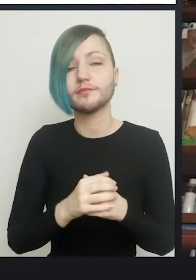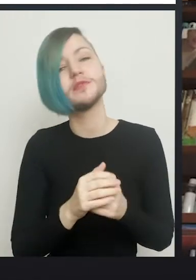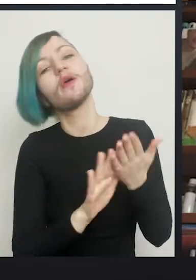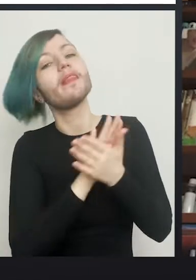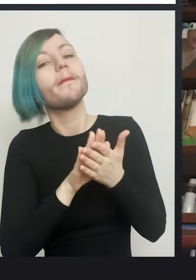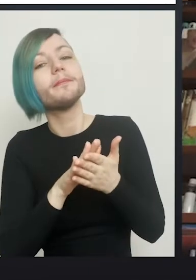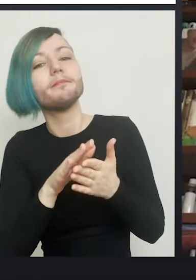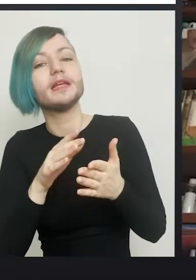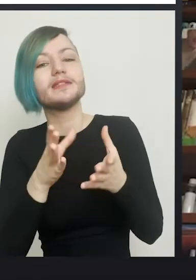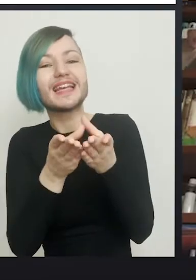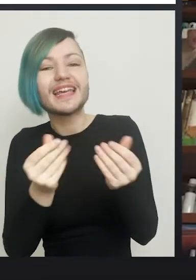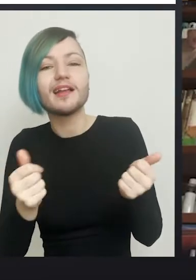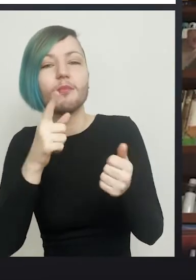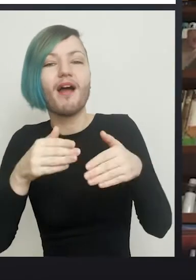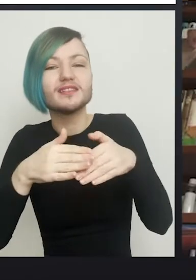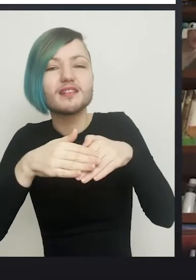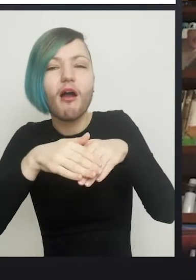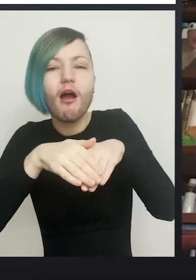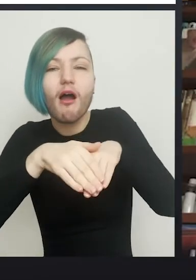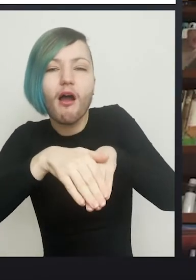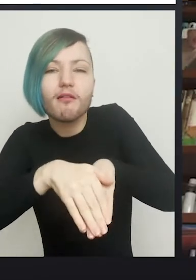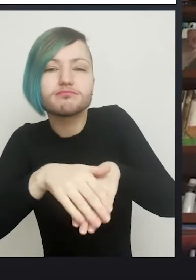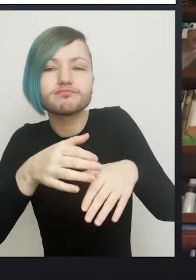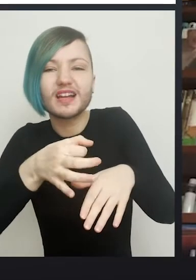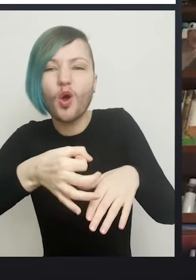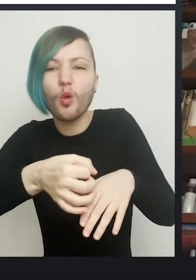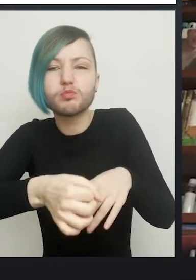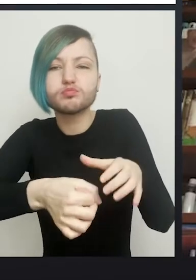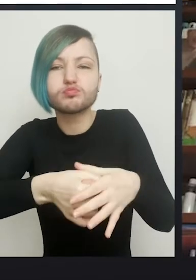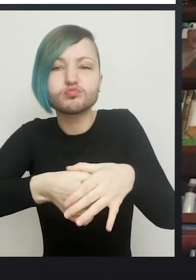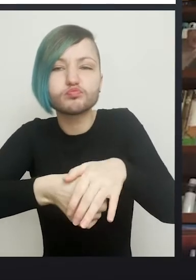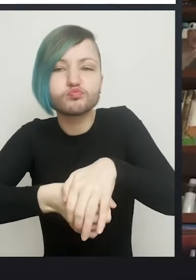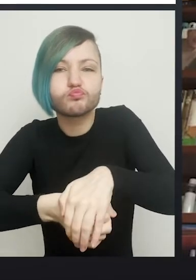The skin heals over and actually what you tend to find with these patients is